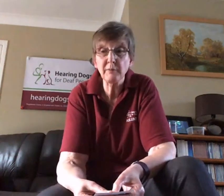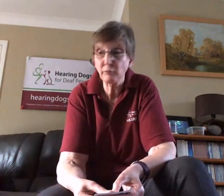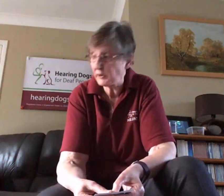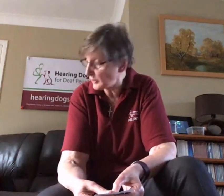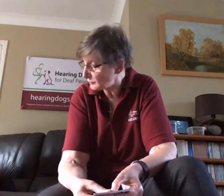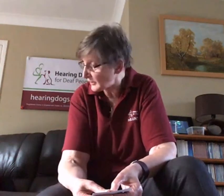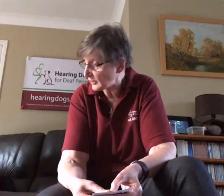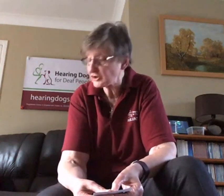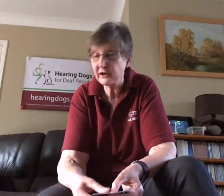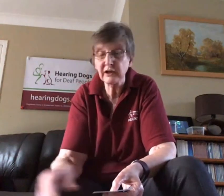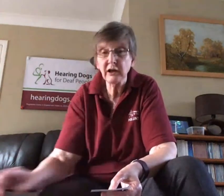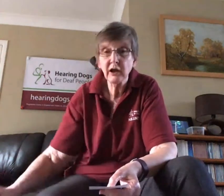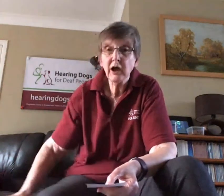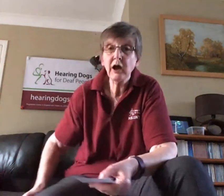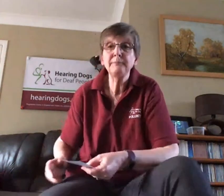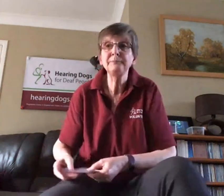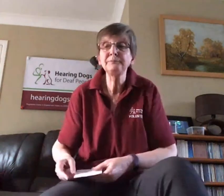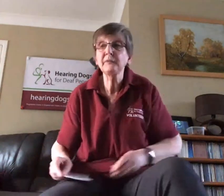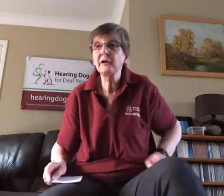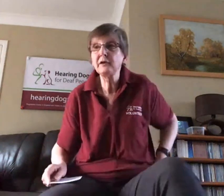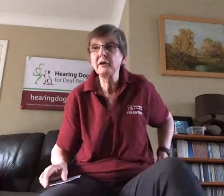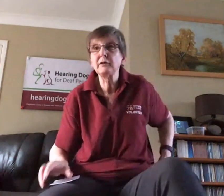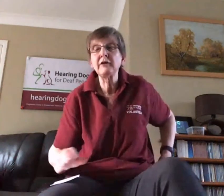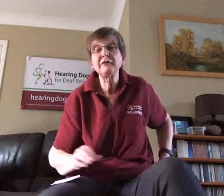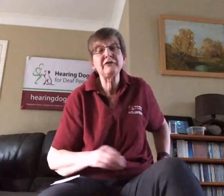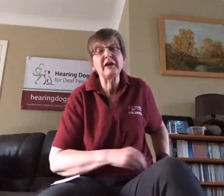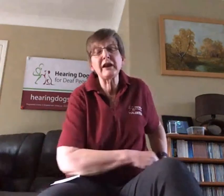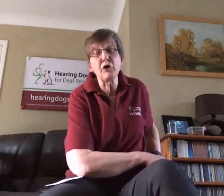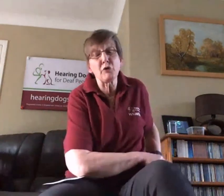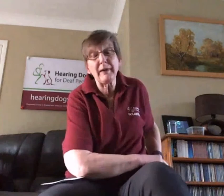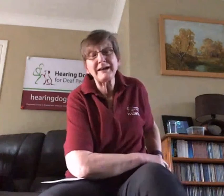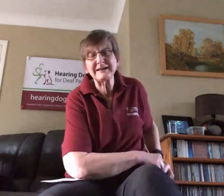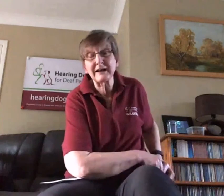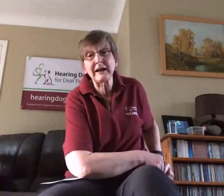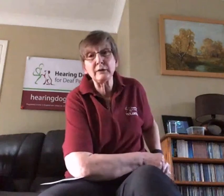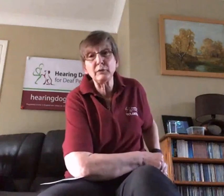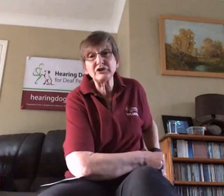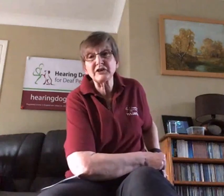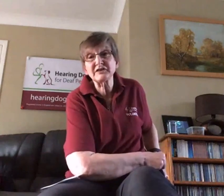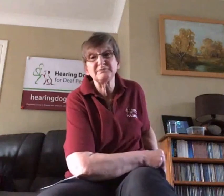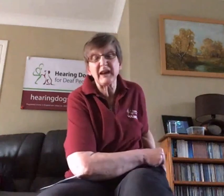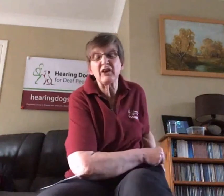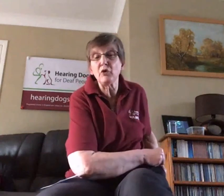We don't actually, you know if they get it wrong, basically, we just ignore it or we'll